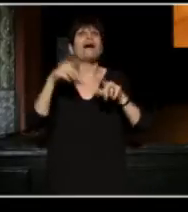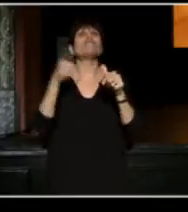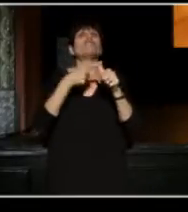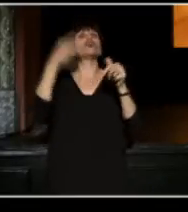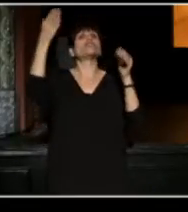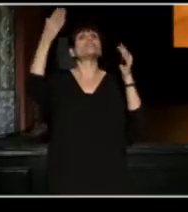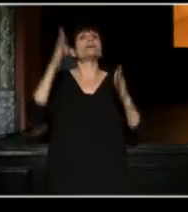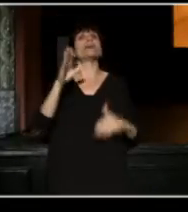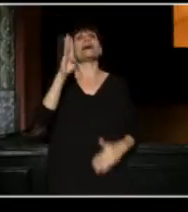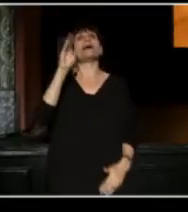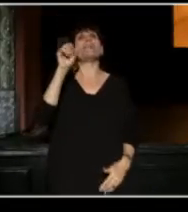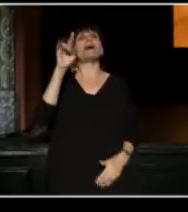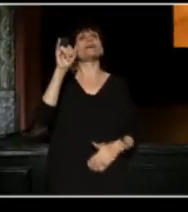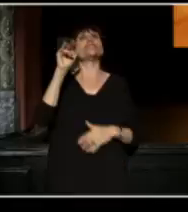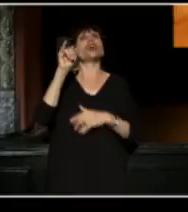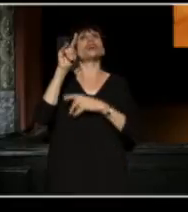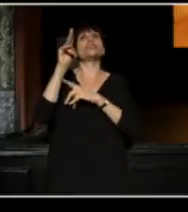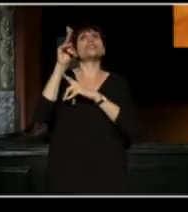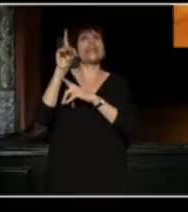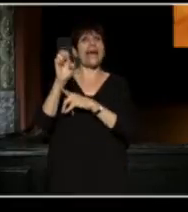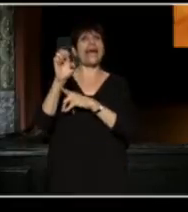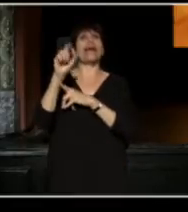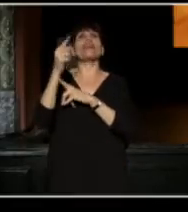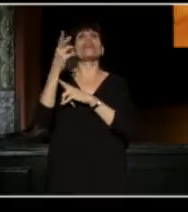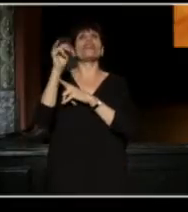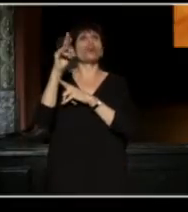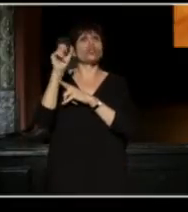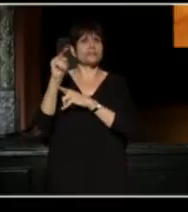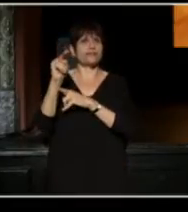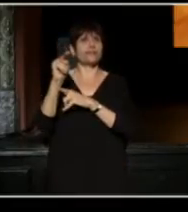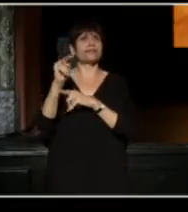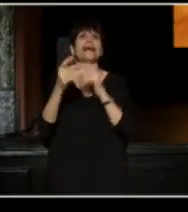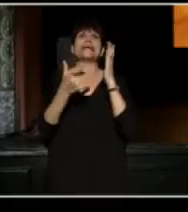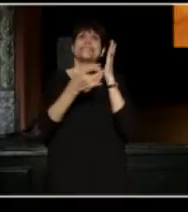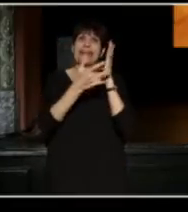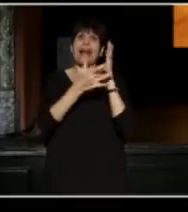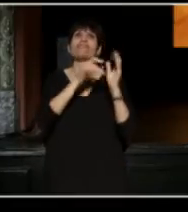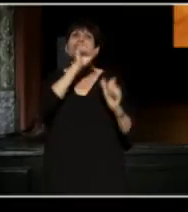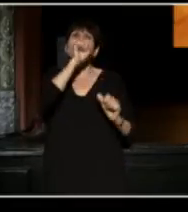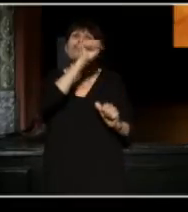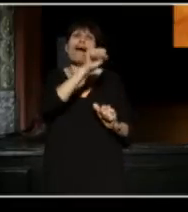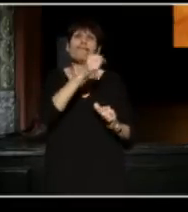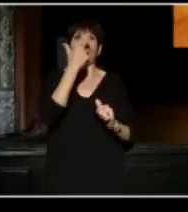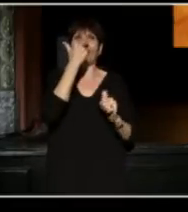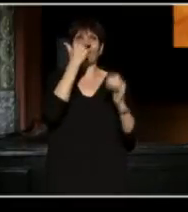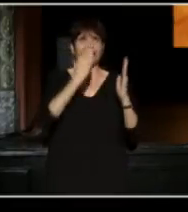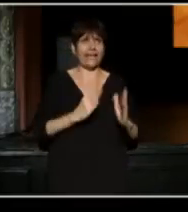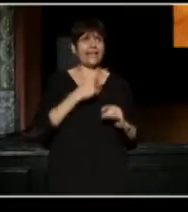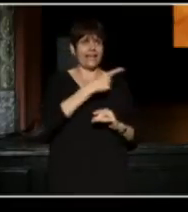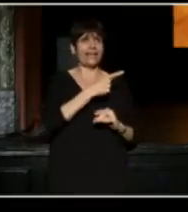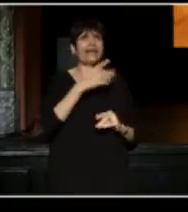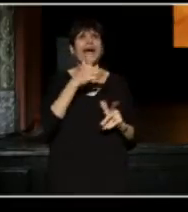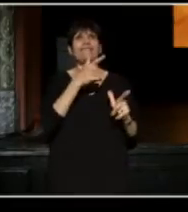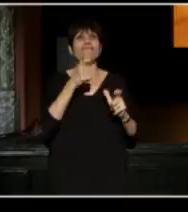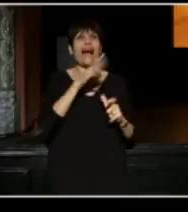Baratunde Thurston. Baratunde is a technology loving comedian who has contributed to Fast Company and NPR,